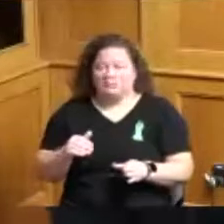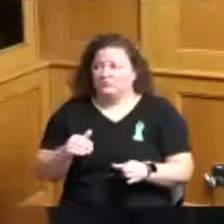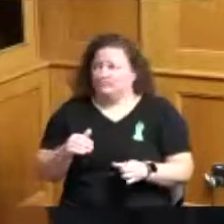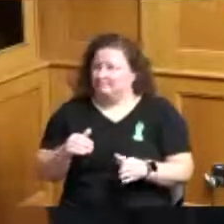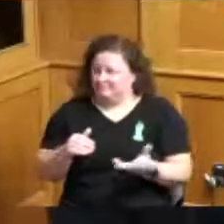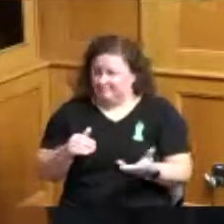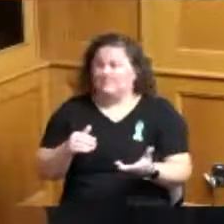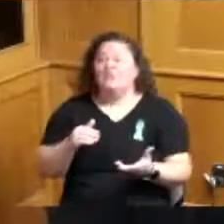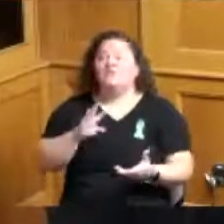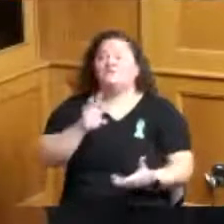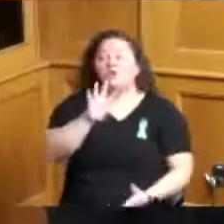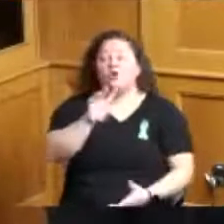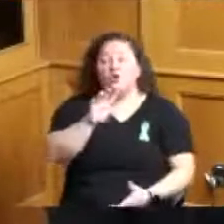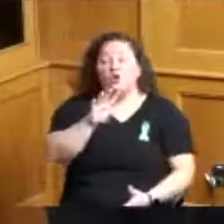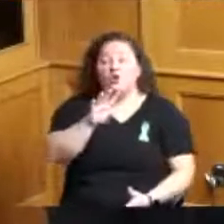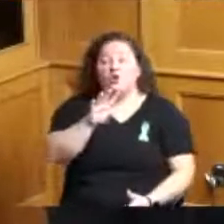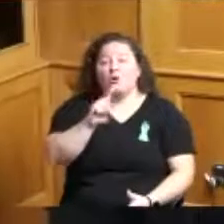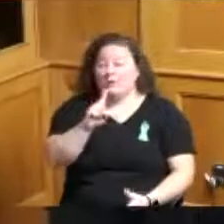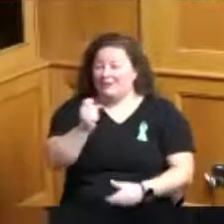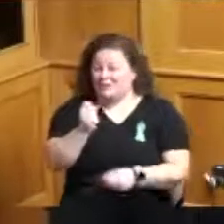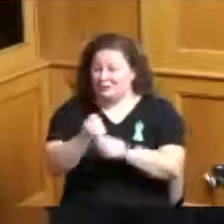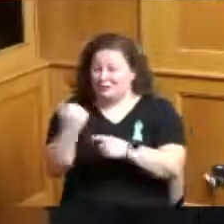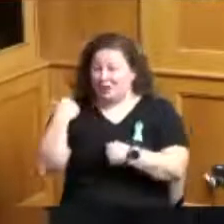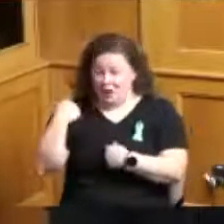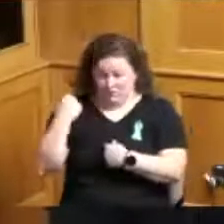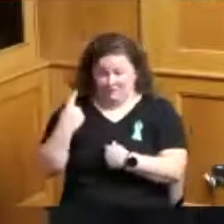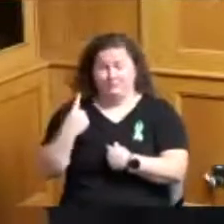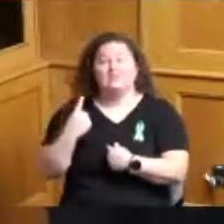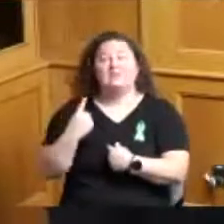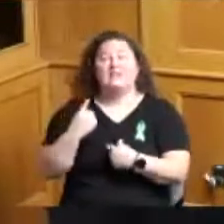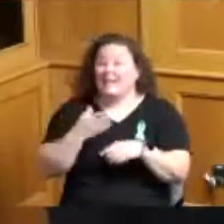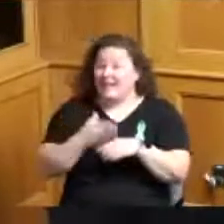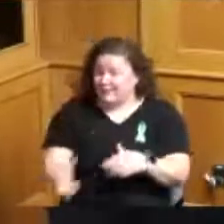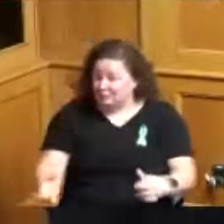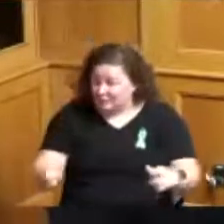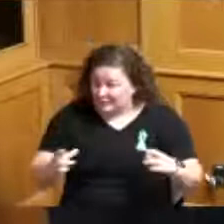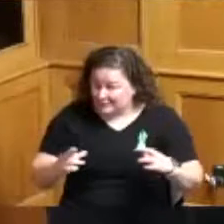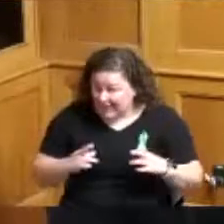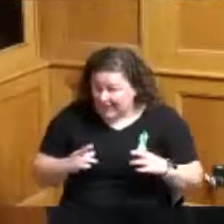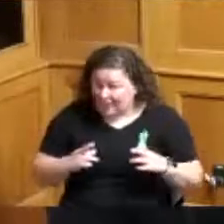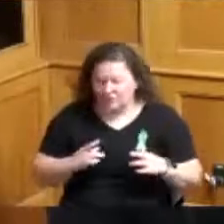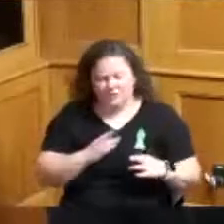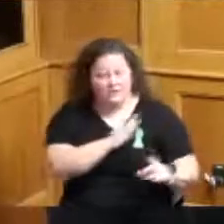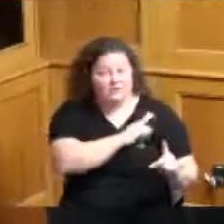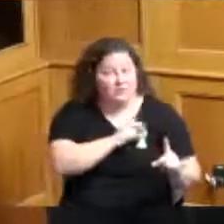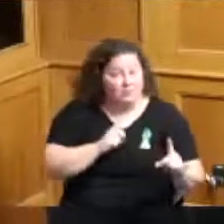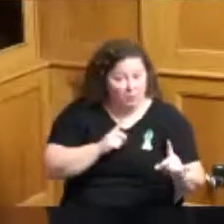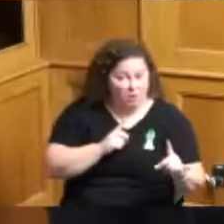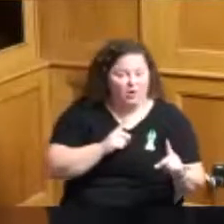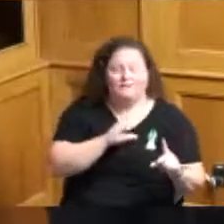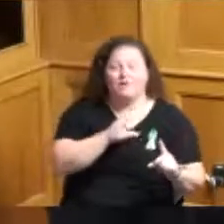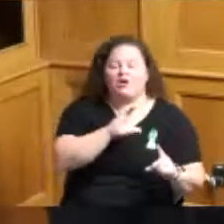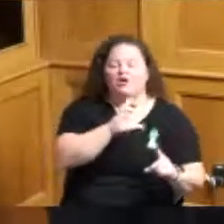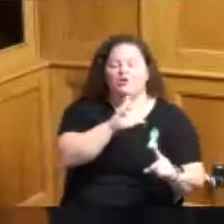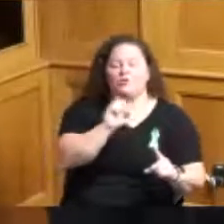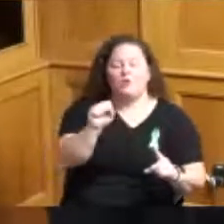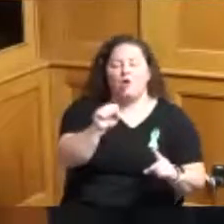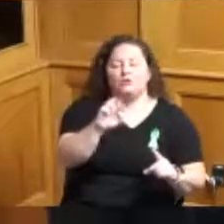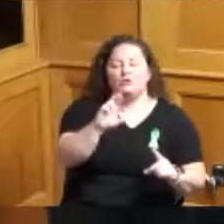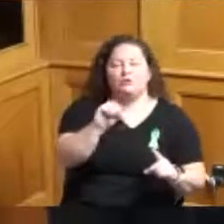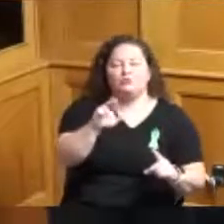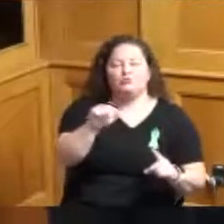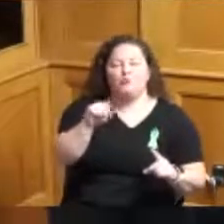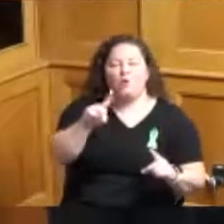shortly after I retired I was asked by the Board of the Crossroads Center to serve as their interim